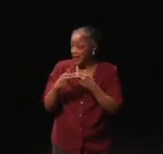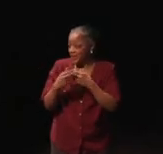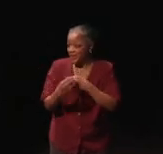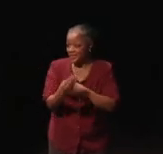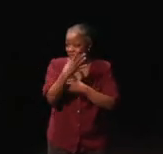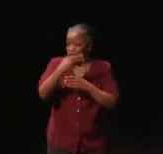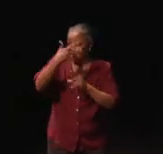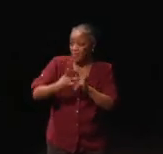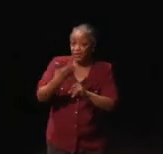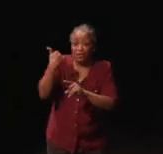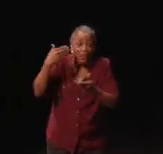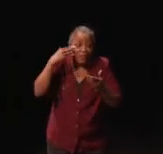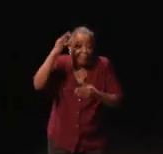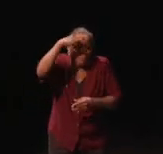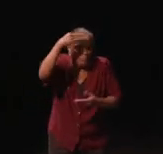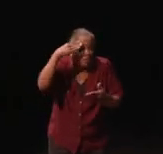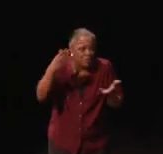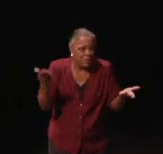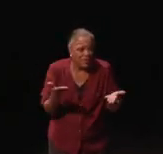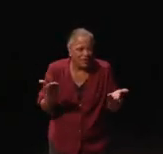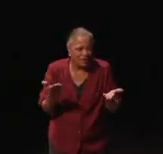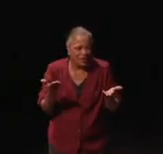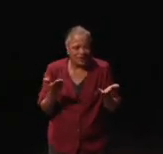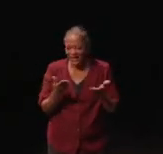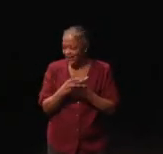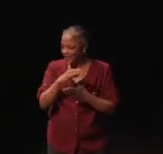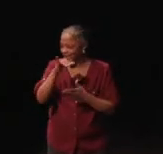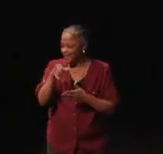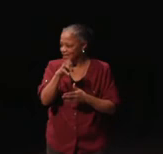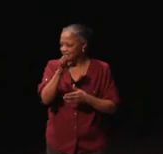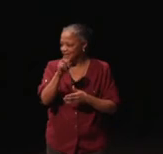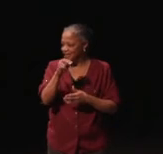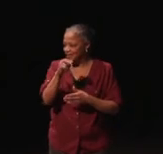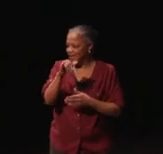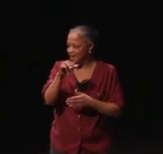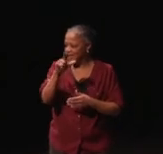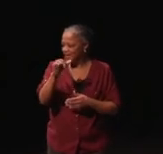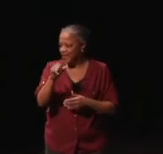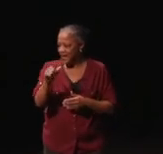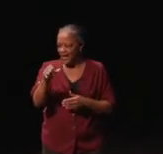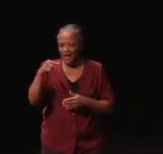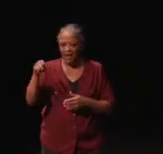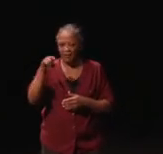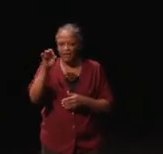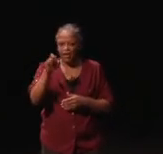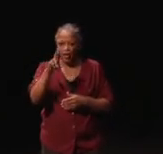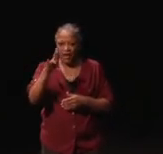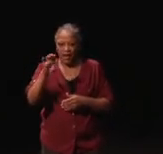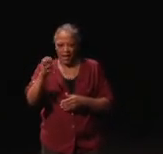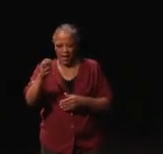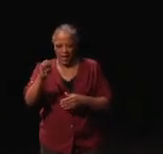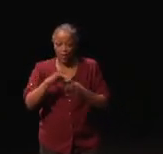so, I had no idea she was going to be here. Jenny Lay-Flurrie was at Microsoft and since I was losing my hearing,